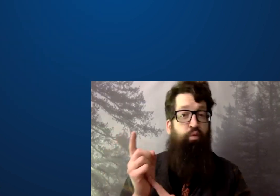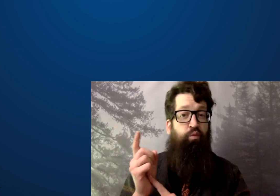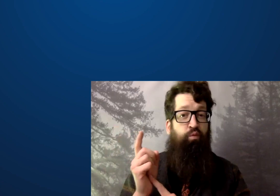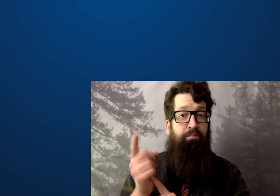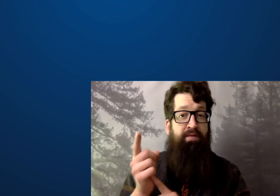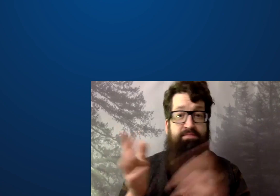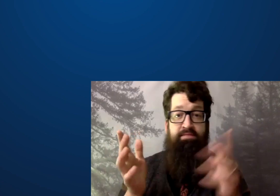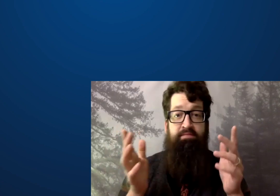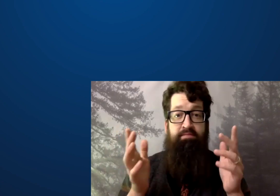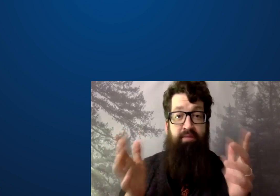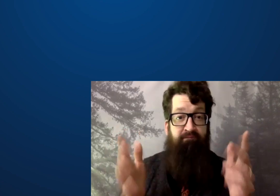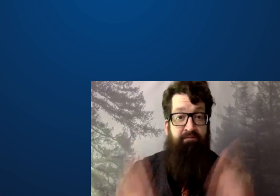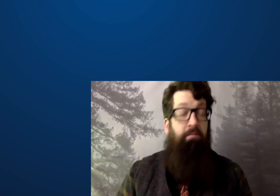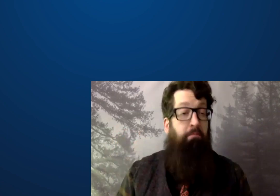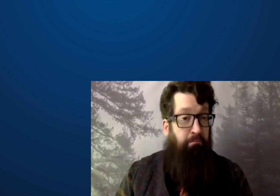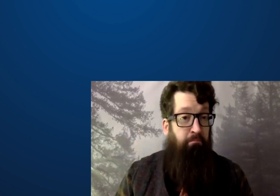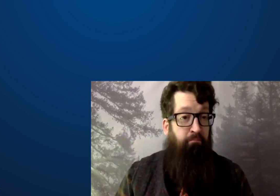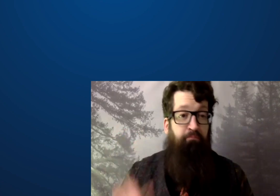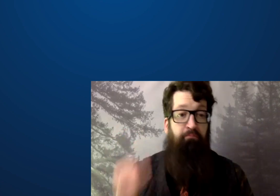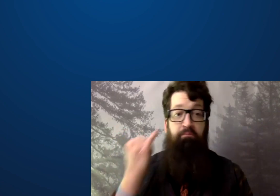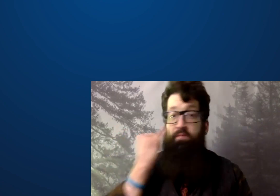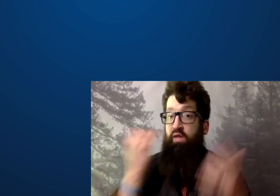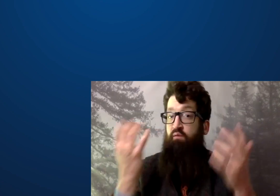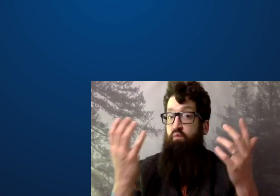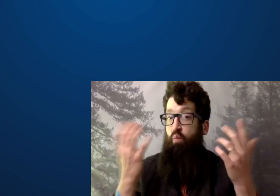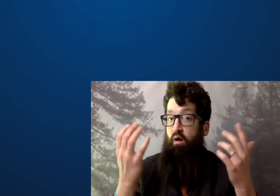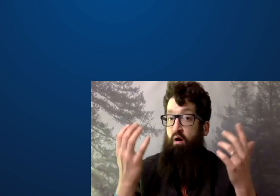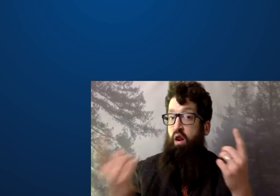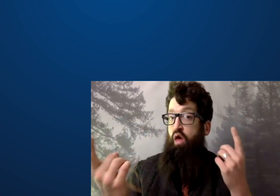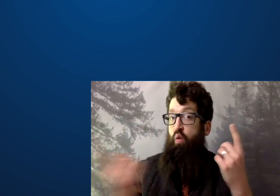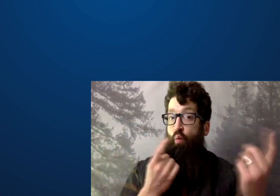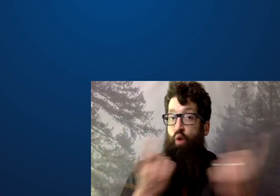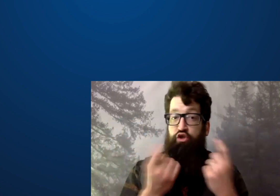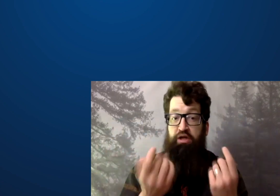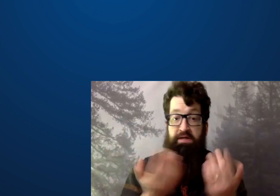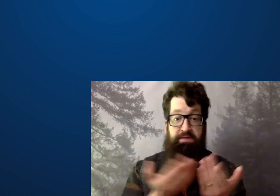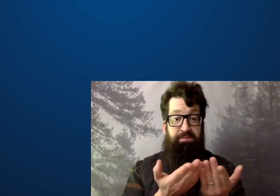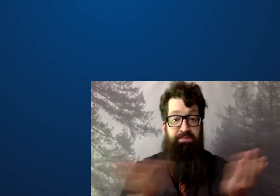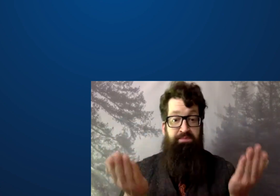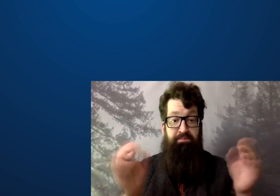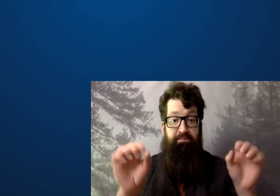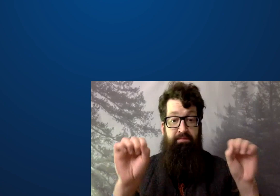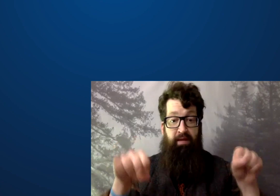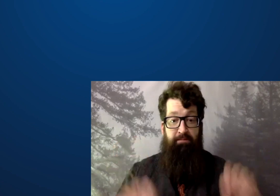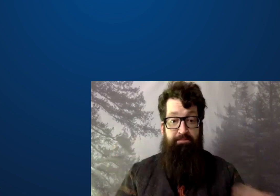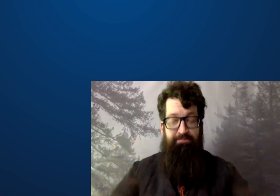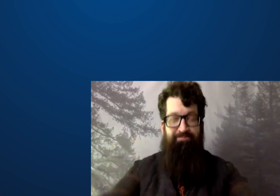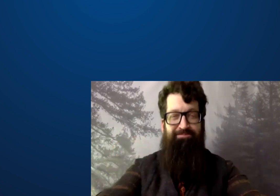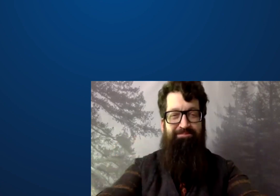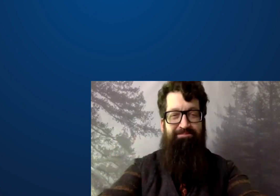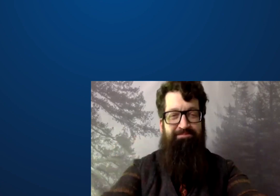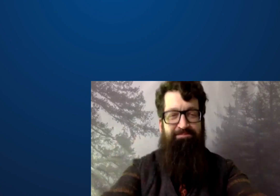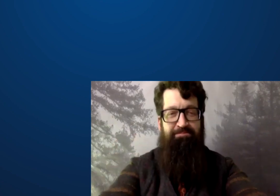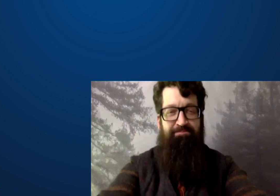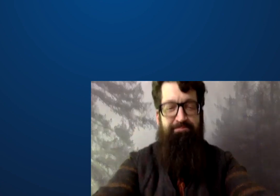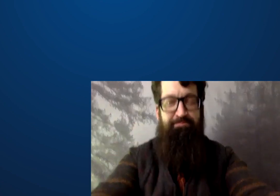Okay, I think we have a few minutes left. Do you have any questions?